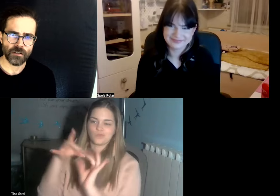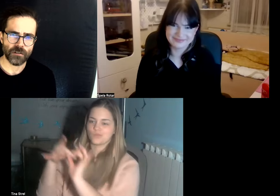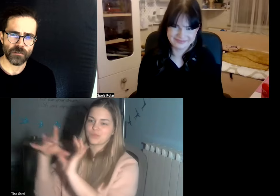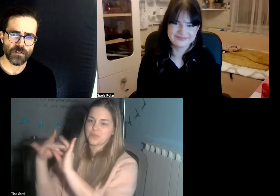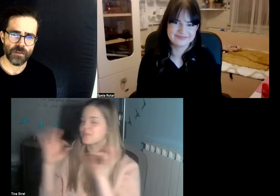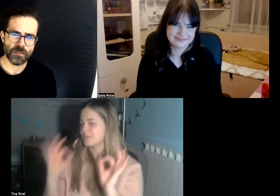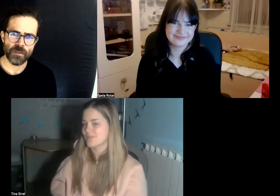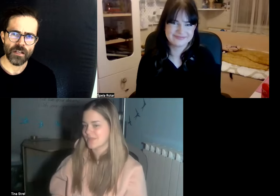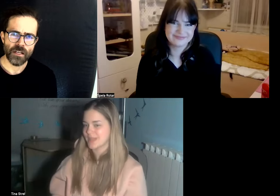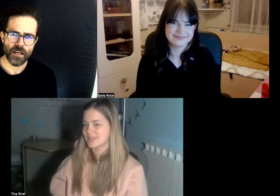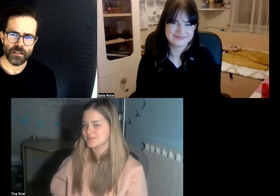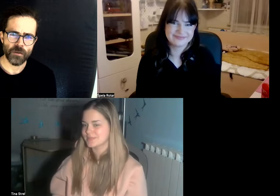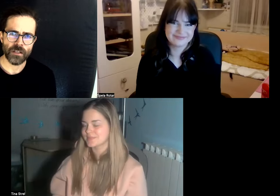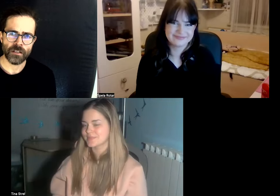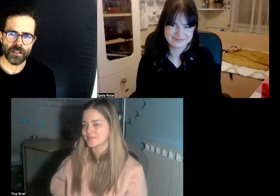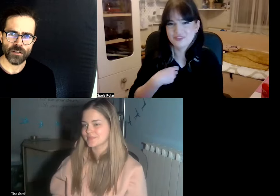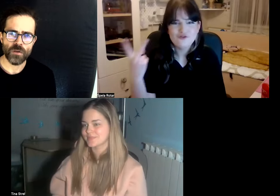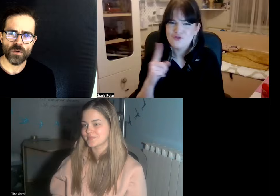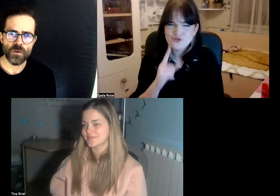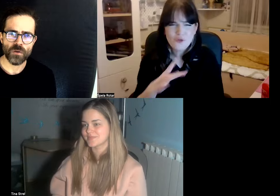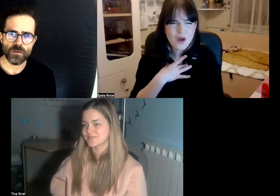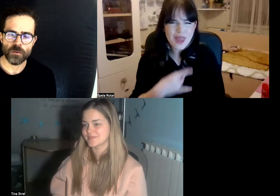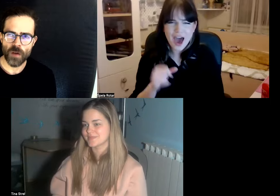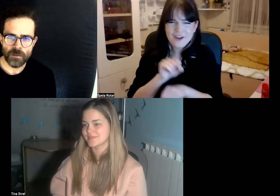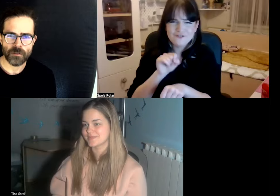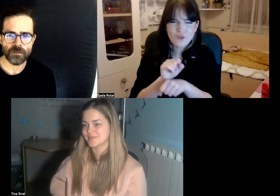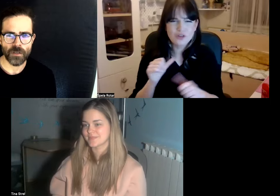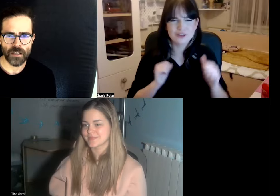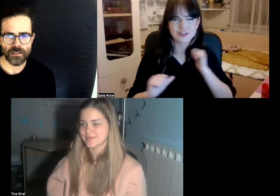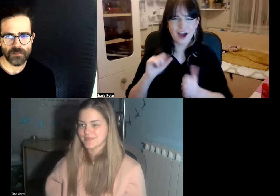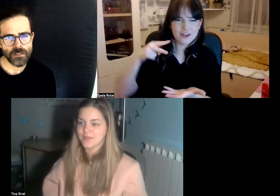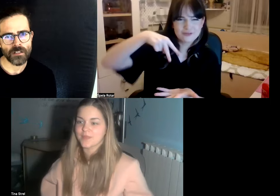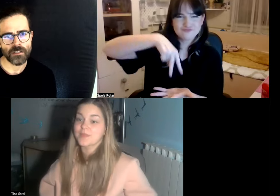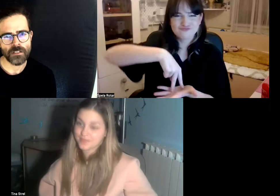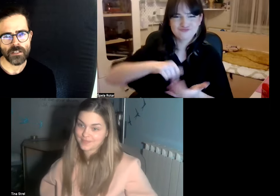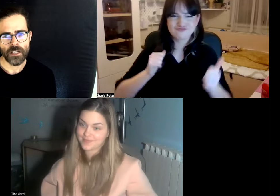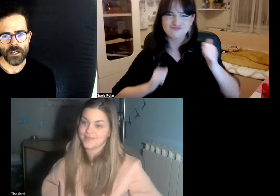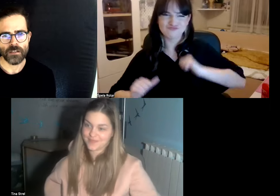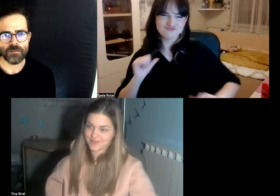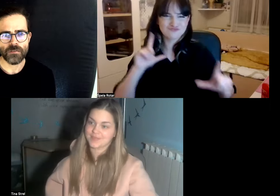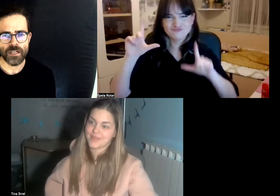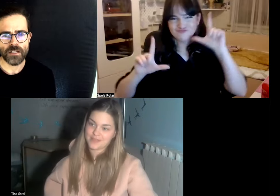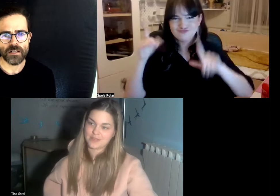fits of us but I think we can get to to travel to get different cultures and to feel